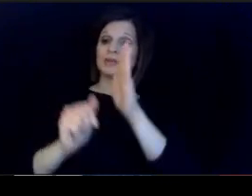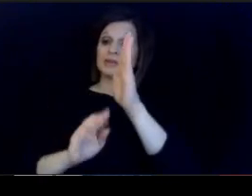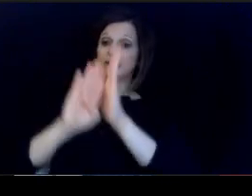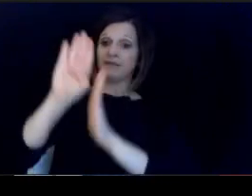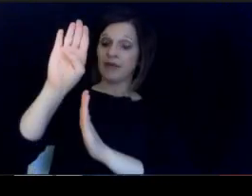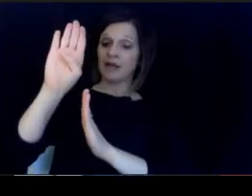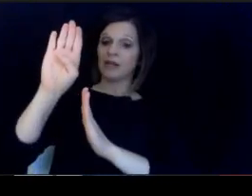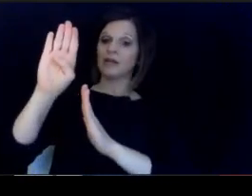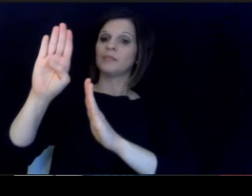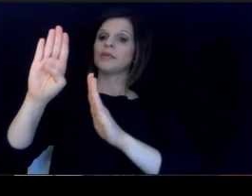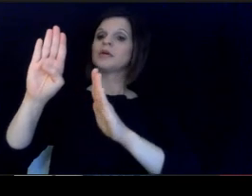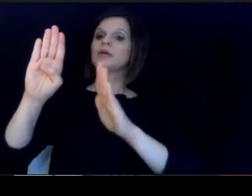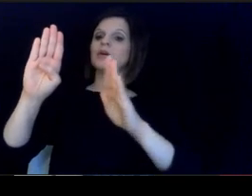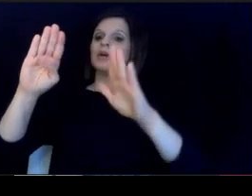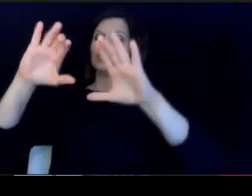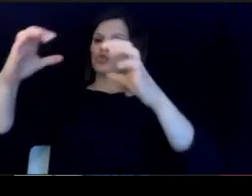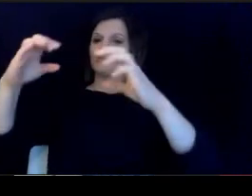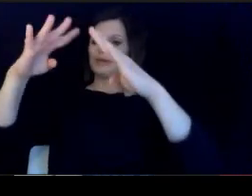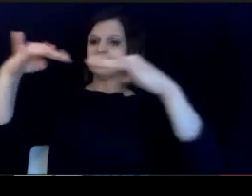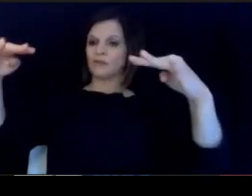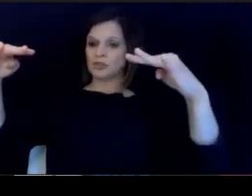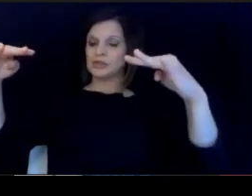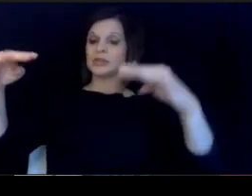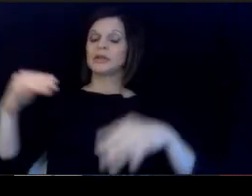One of those problems in the initiative is.